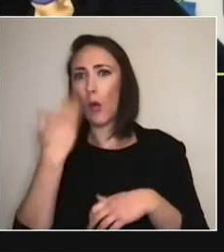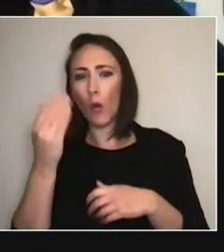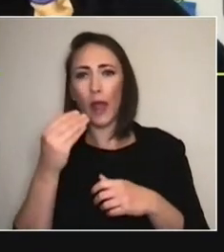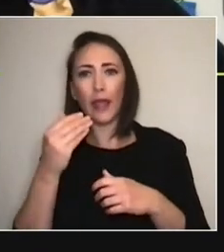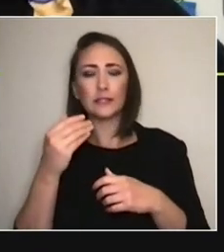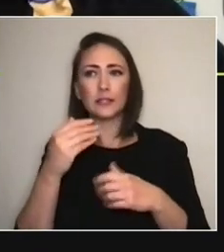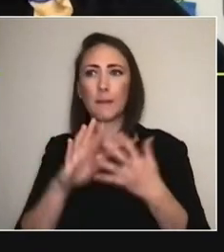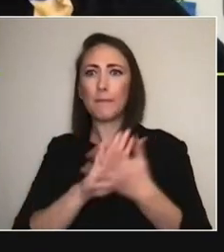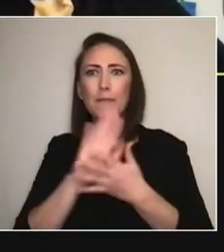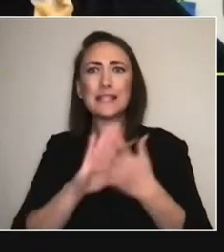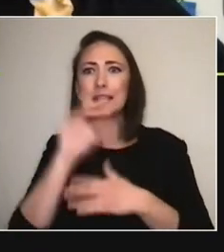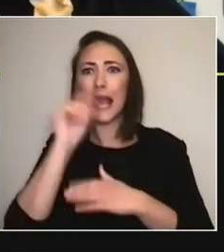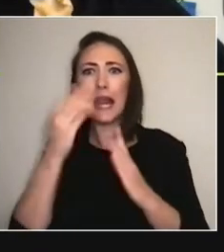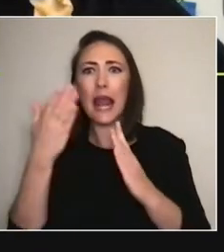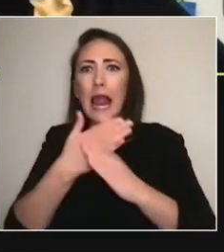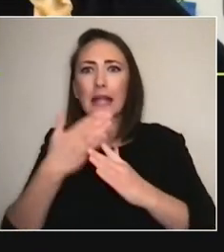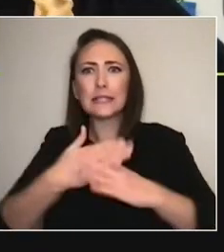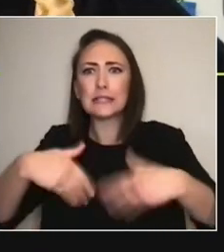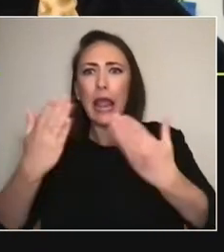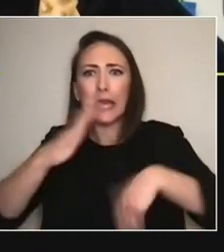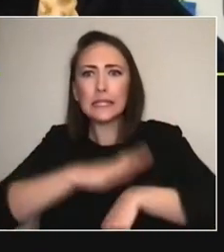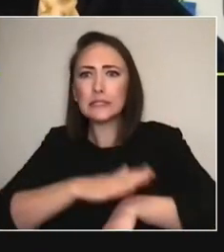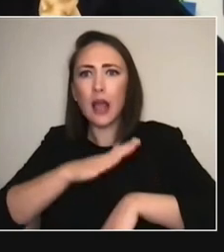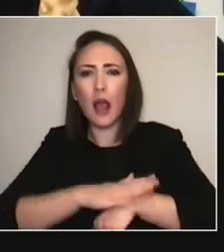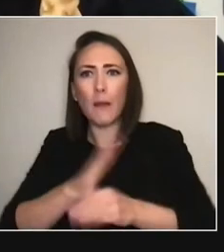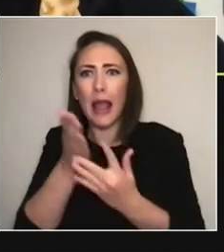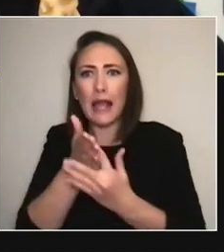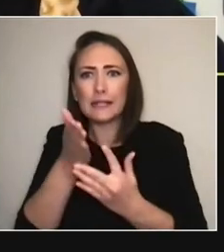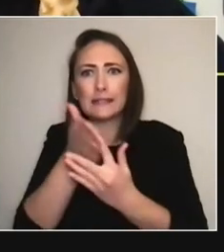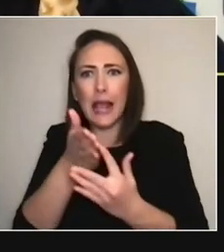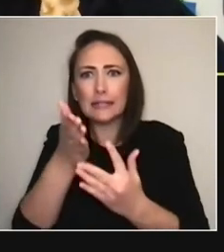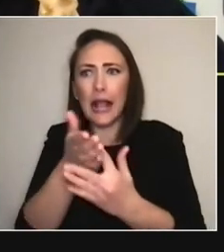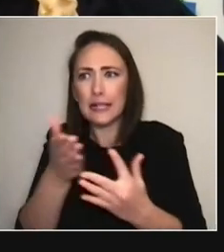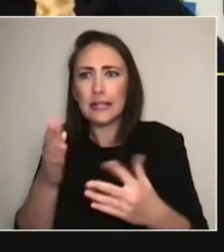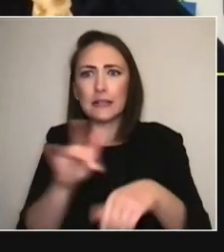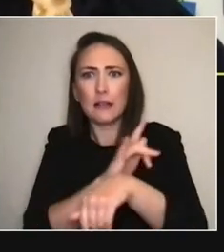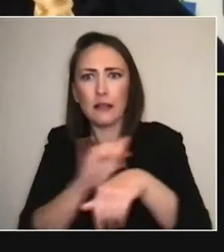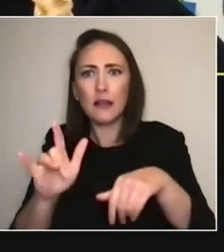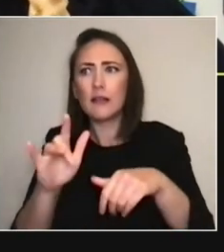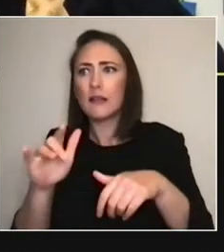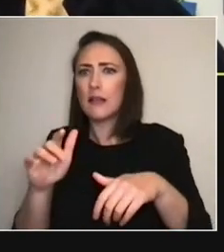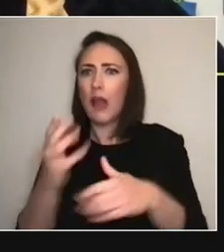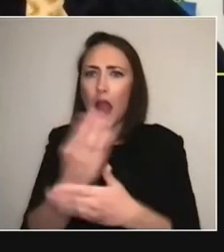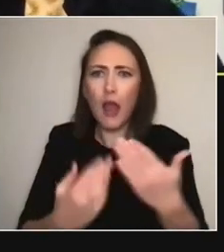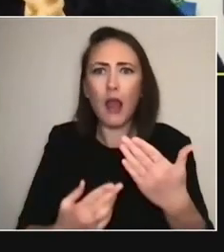all the time. I wonder how that will impact us as we keep going, you know?